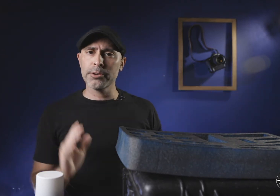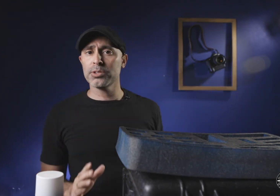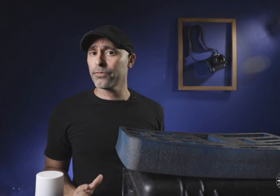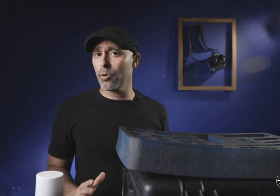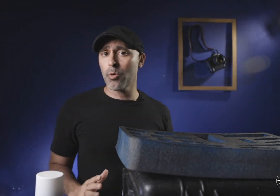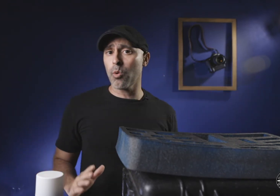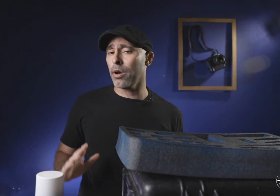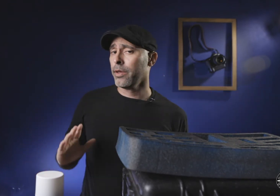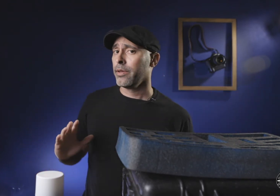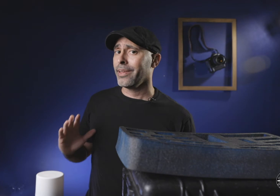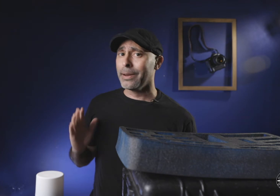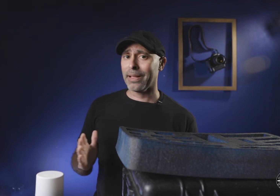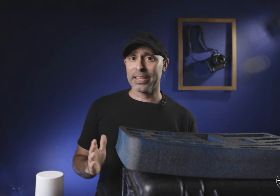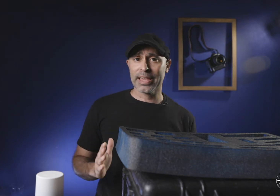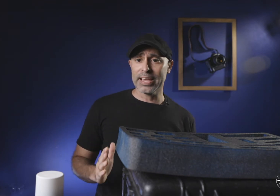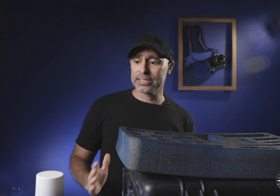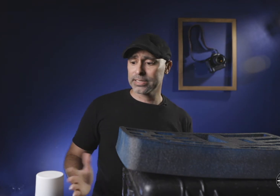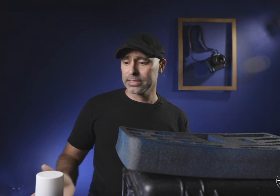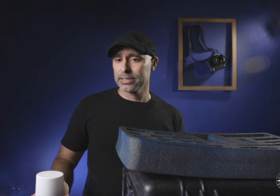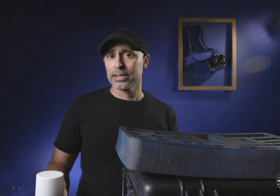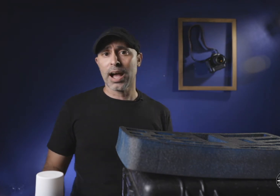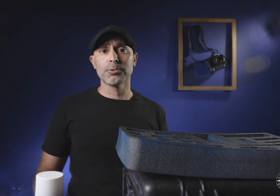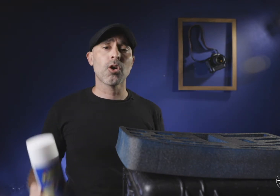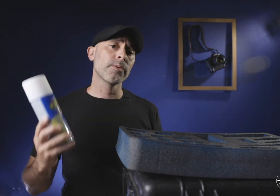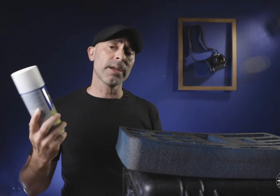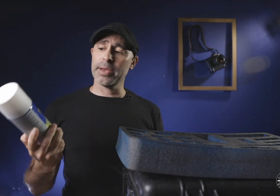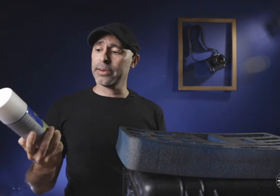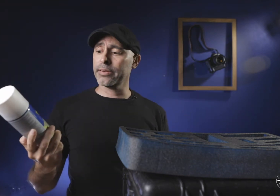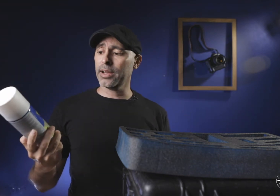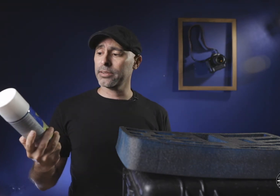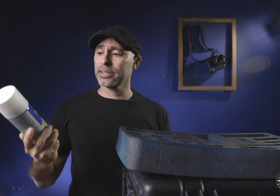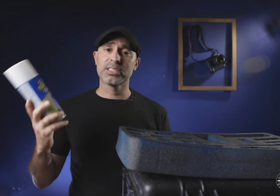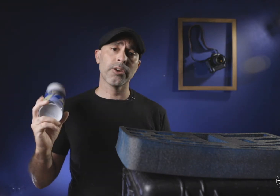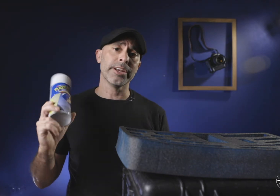using foam core in a Pelican case I would strongly recommend considering